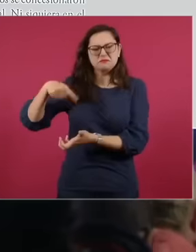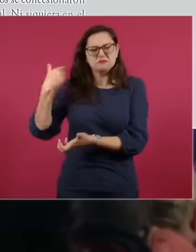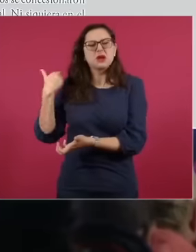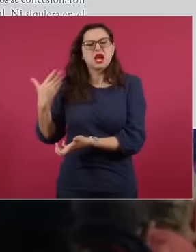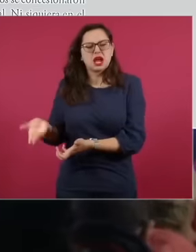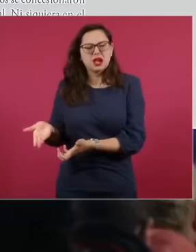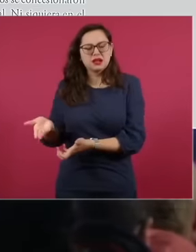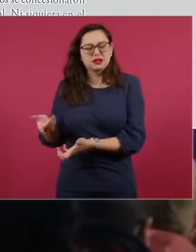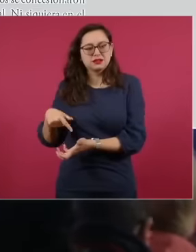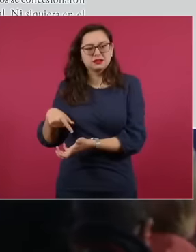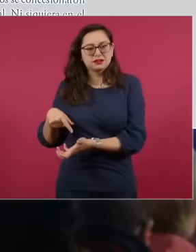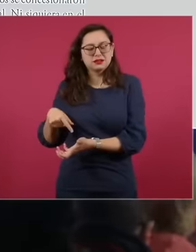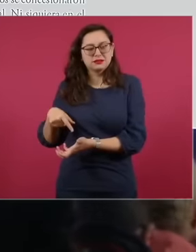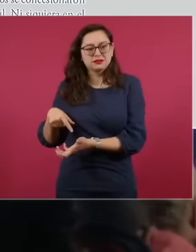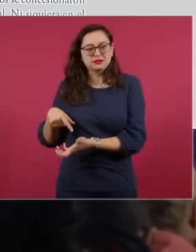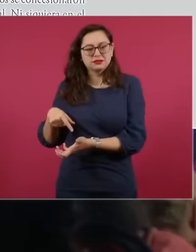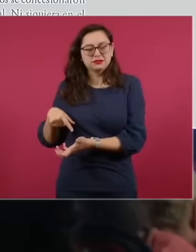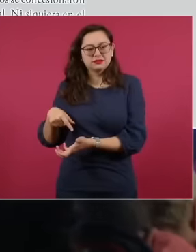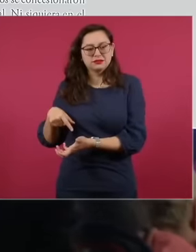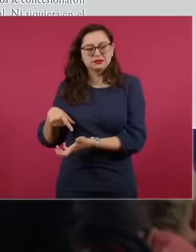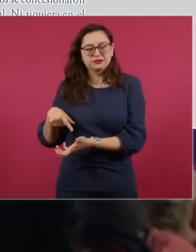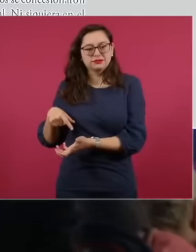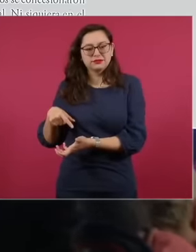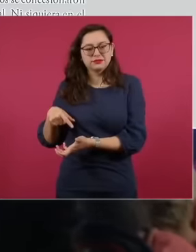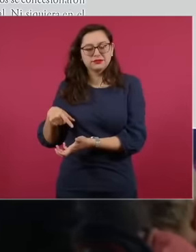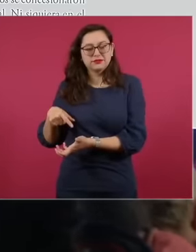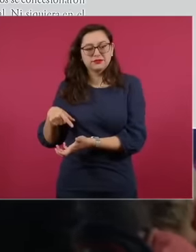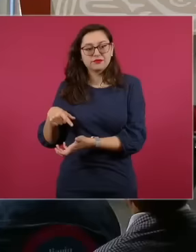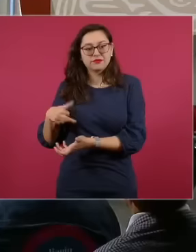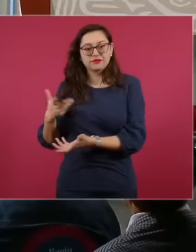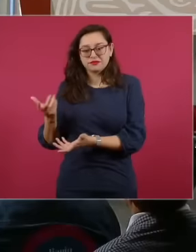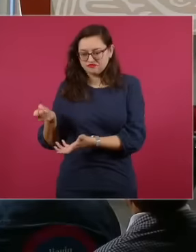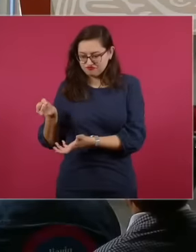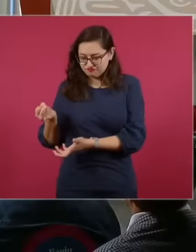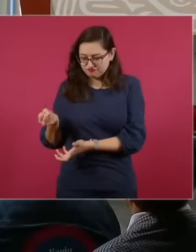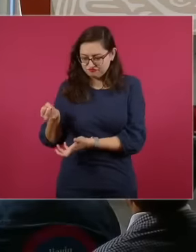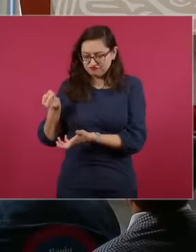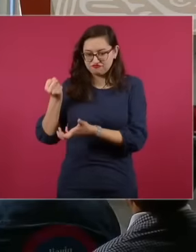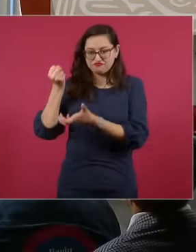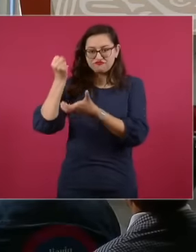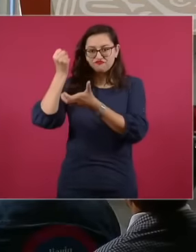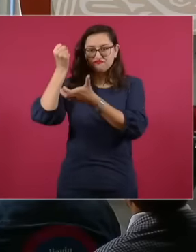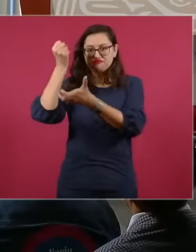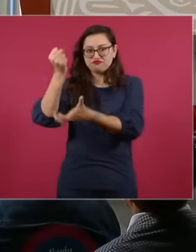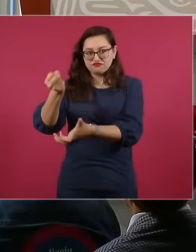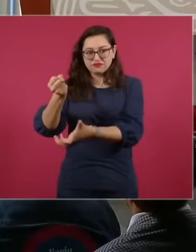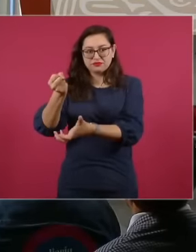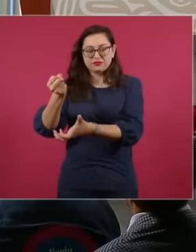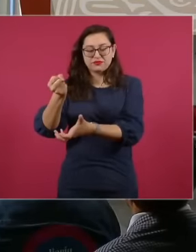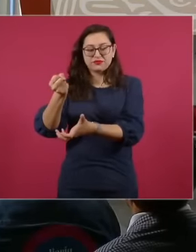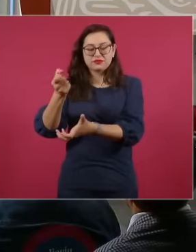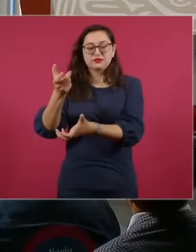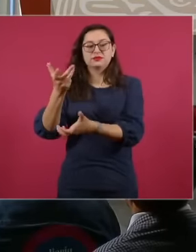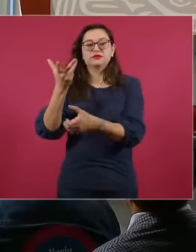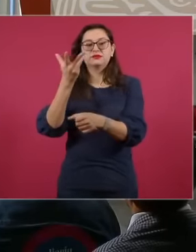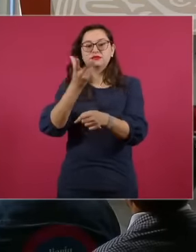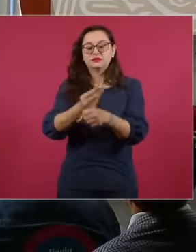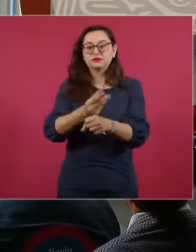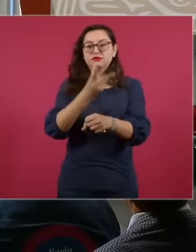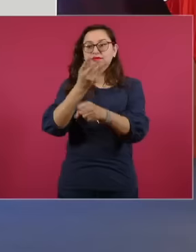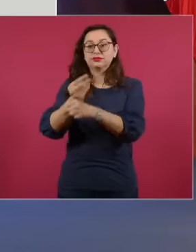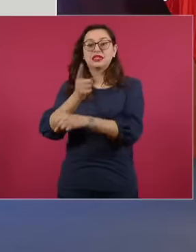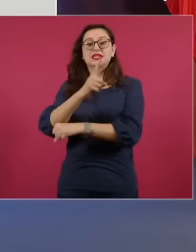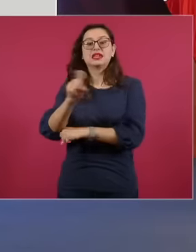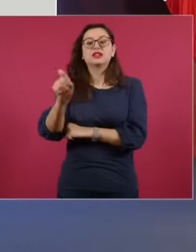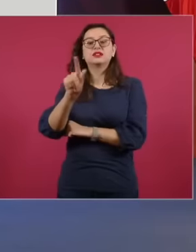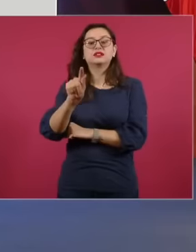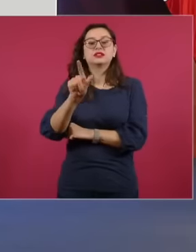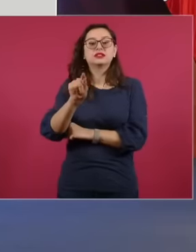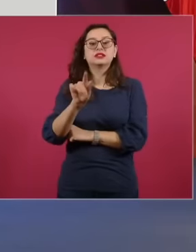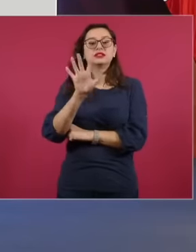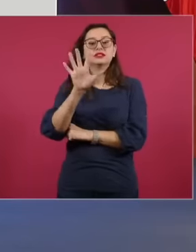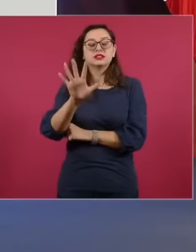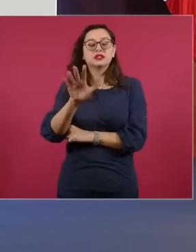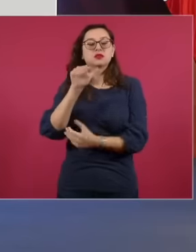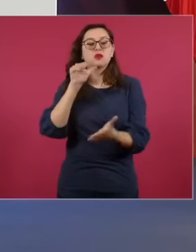Were those 40,000 million dedicated to maintaining 175,000